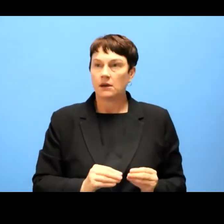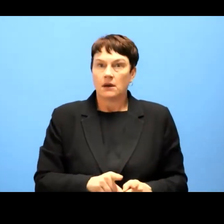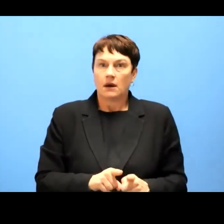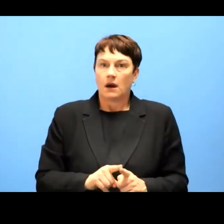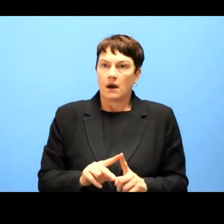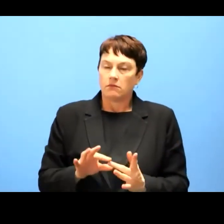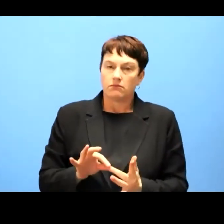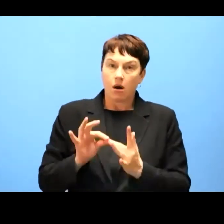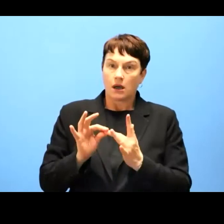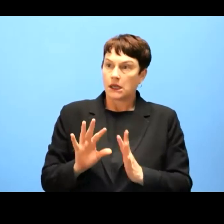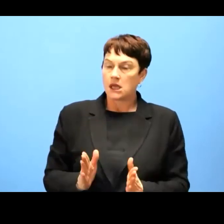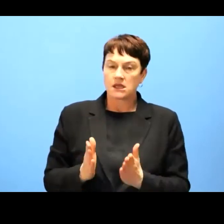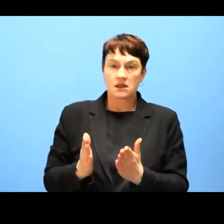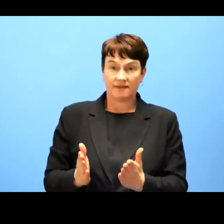by the legislation.